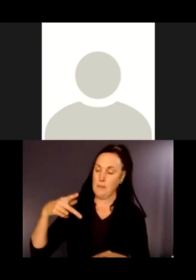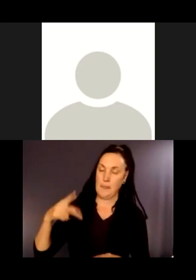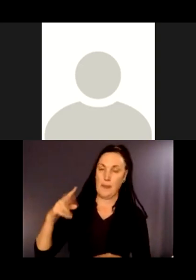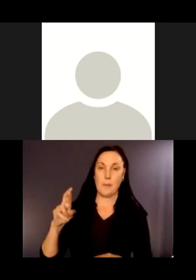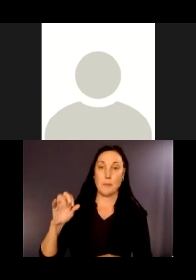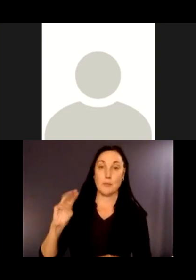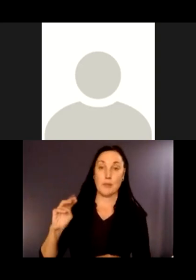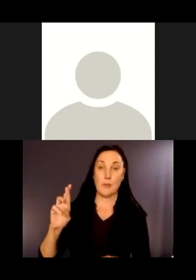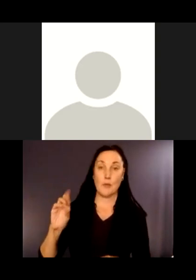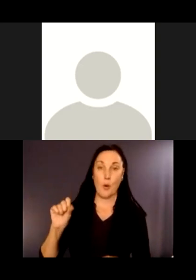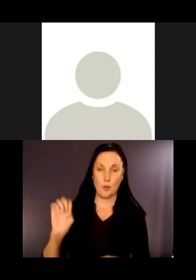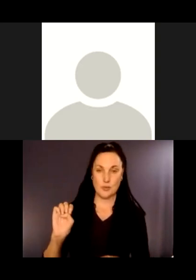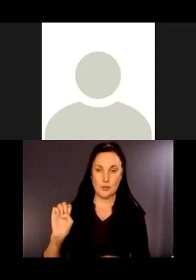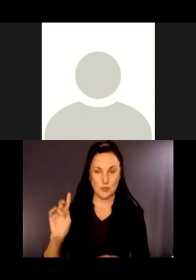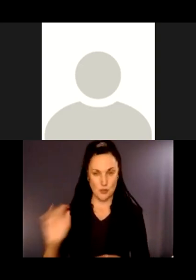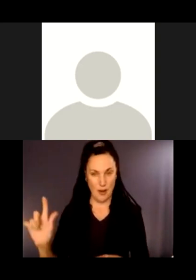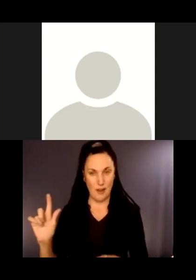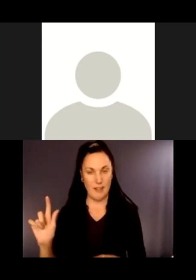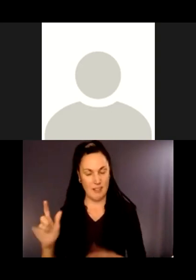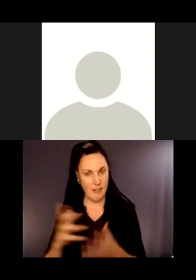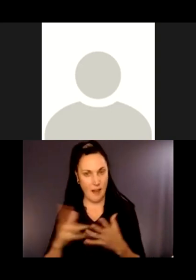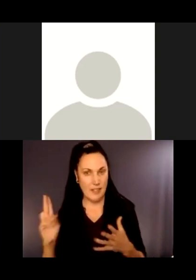There's a lot there. You could present quite a bit if you had a large sign board.